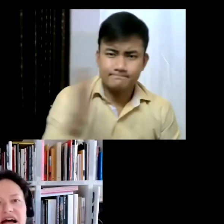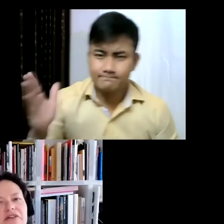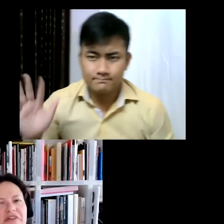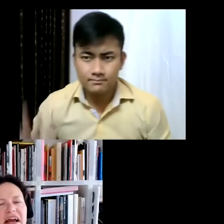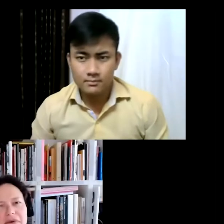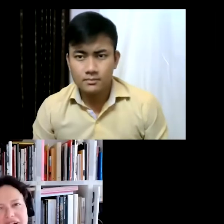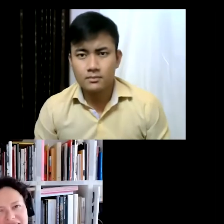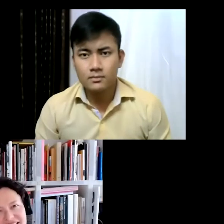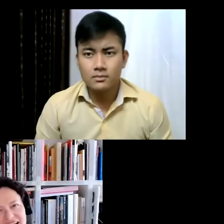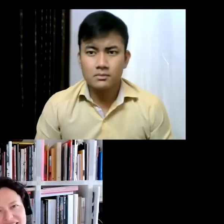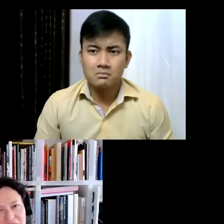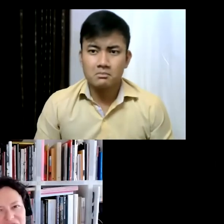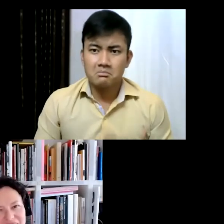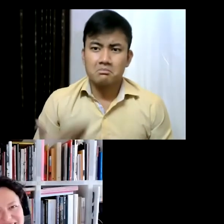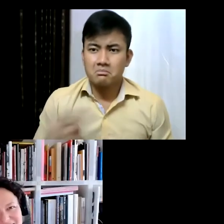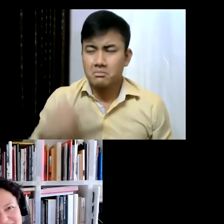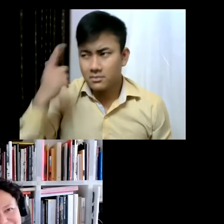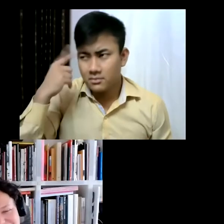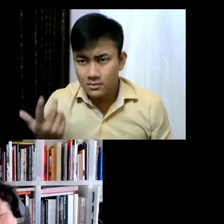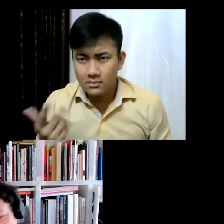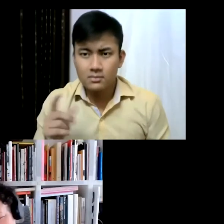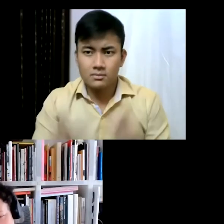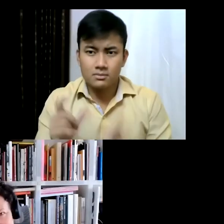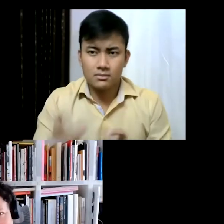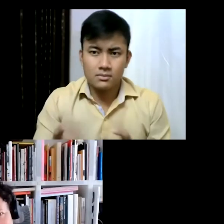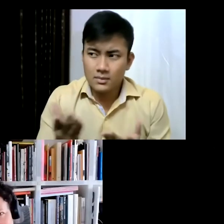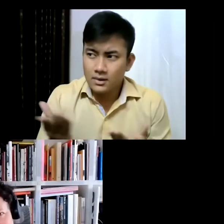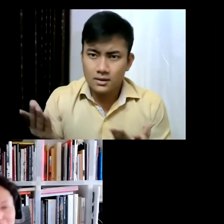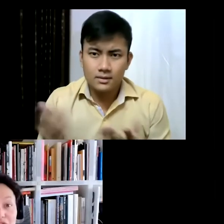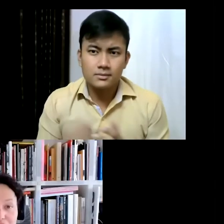I don't think anyone has that assumption when they go to Venice of seeing Italian art, which